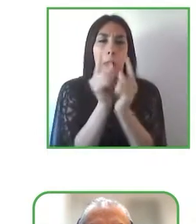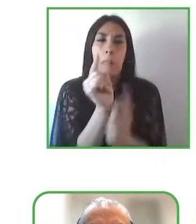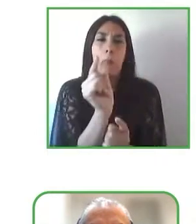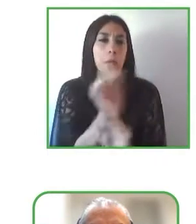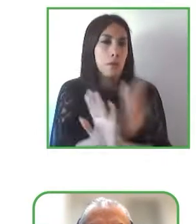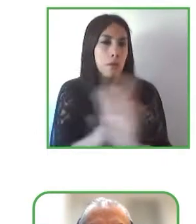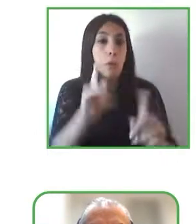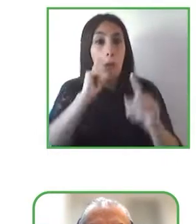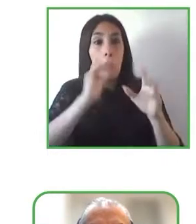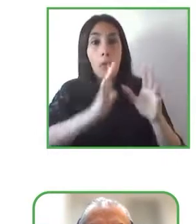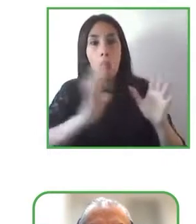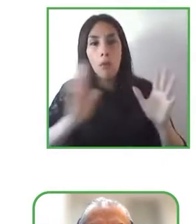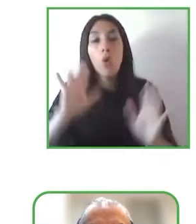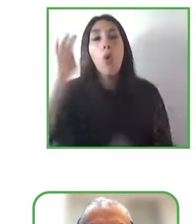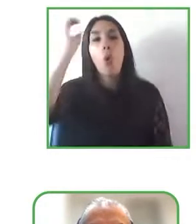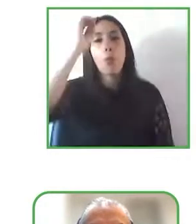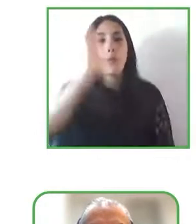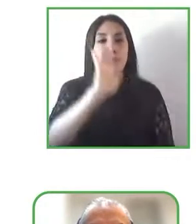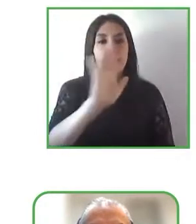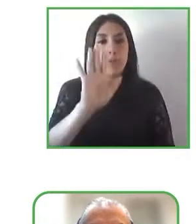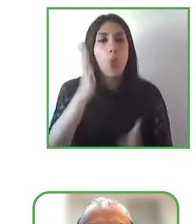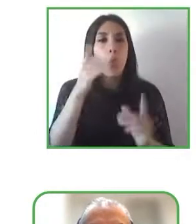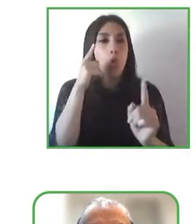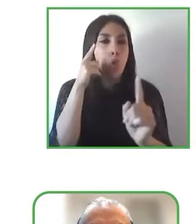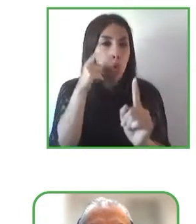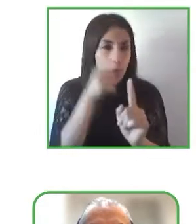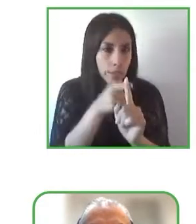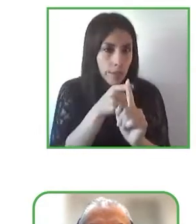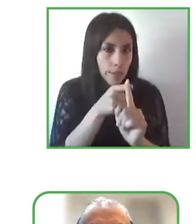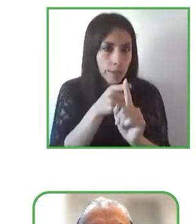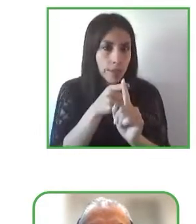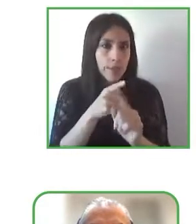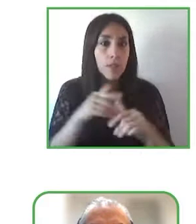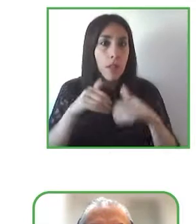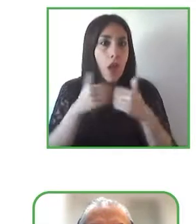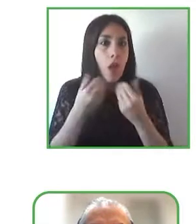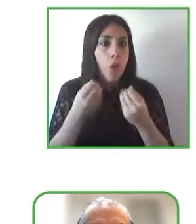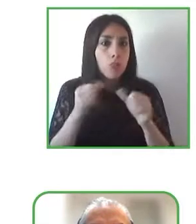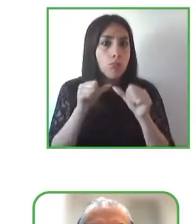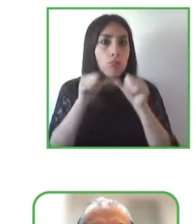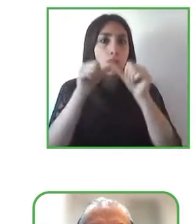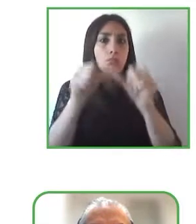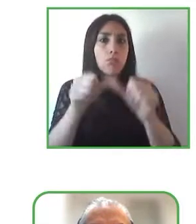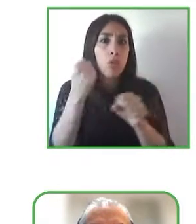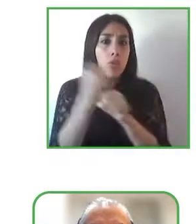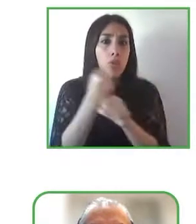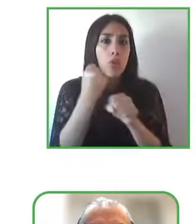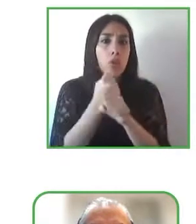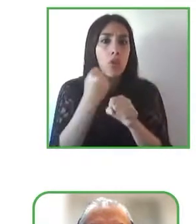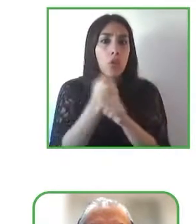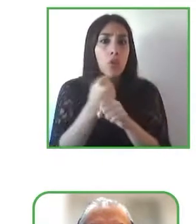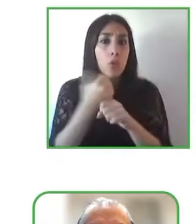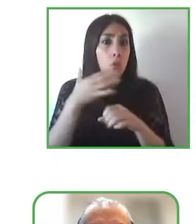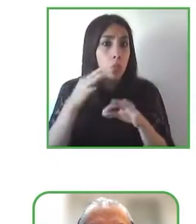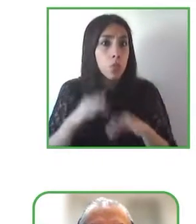and where this is going with their work of this work with the access to information